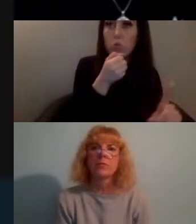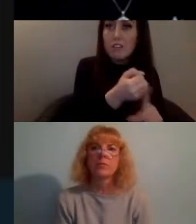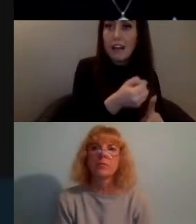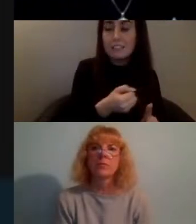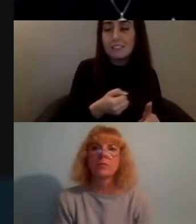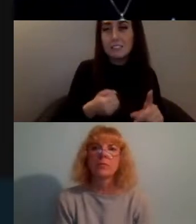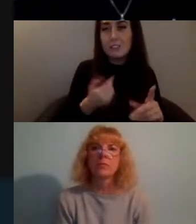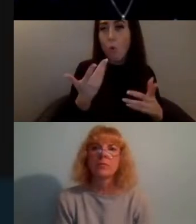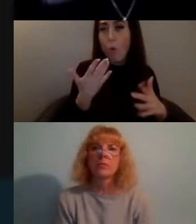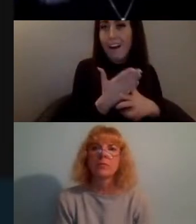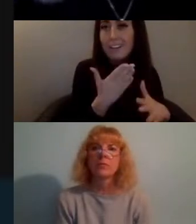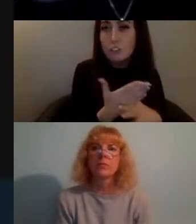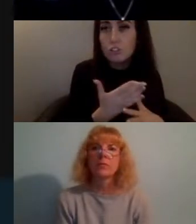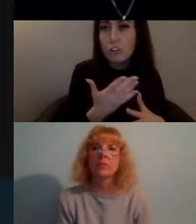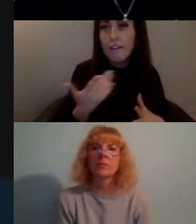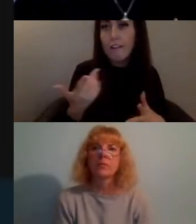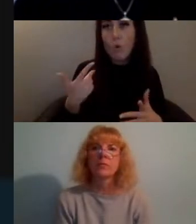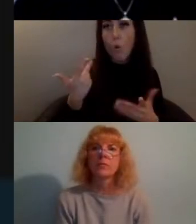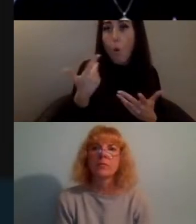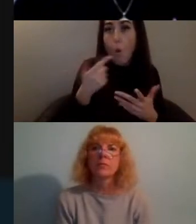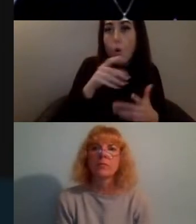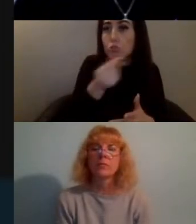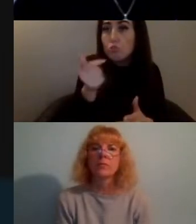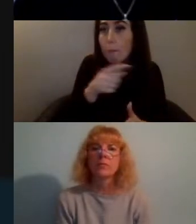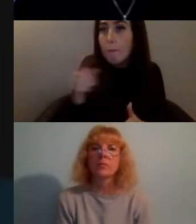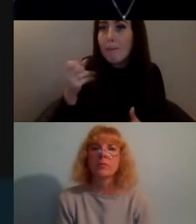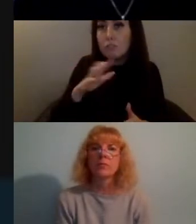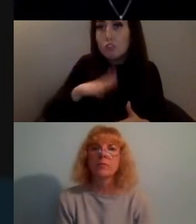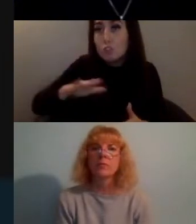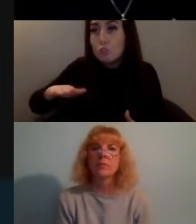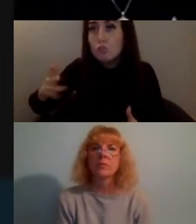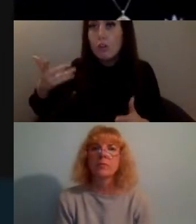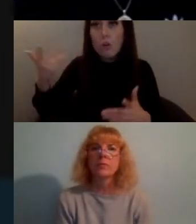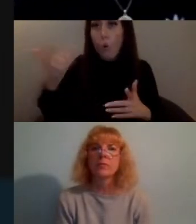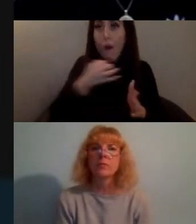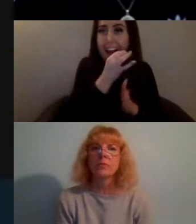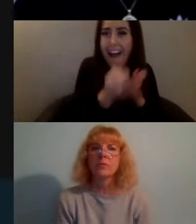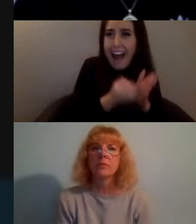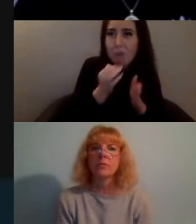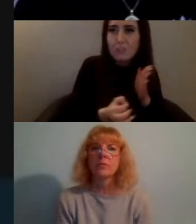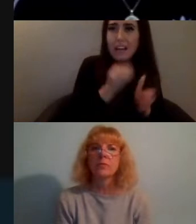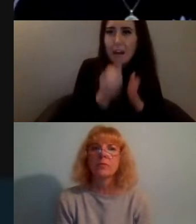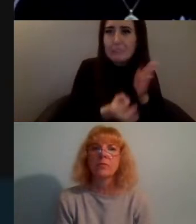a lot of people have small children or work unsociable hours and I think